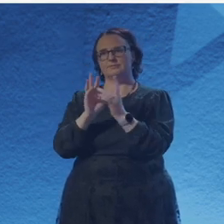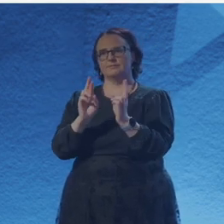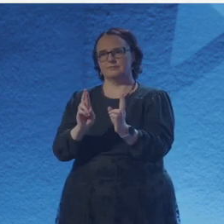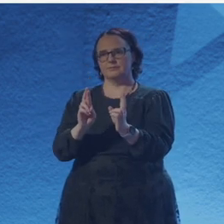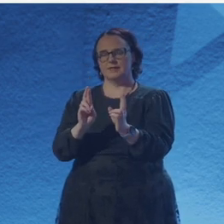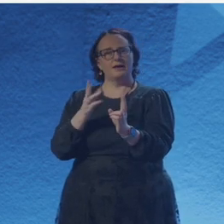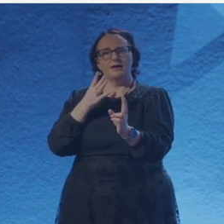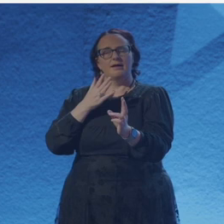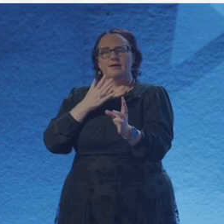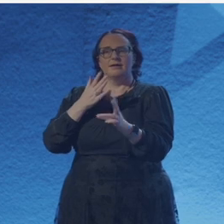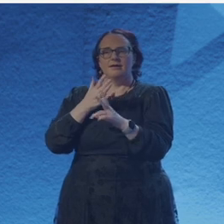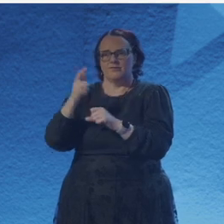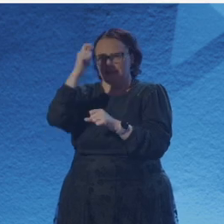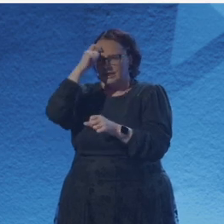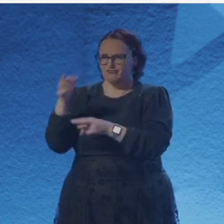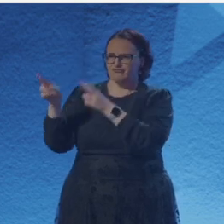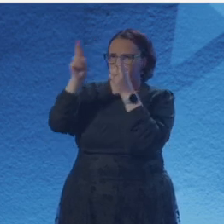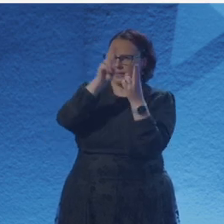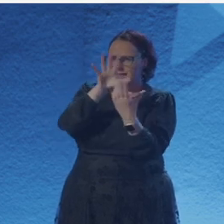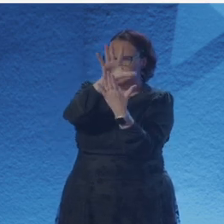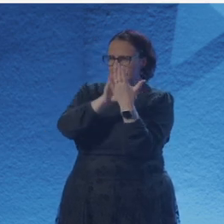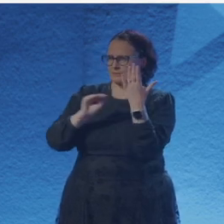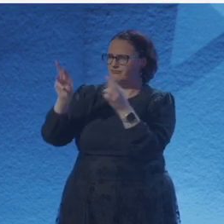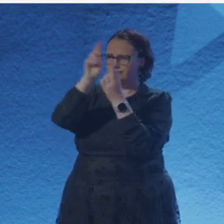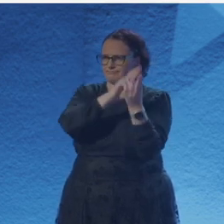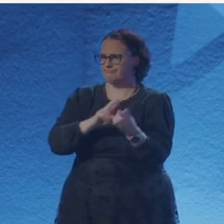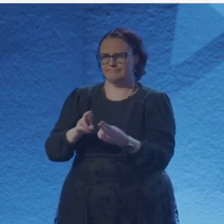warm pillows, furrowed brow, she dreams of the perfect day.